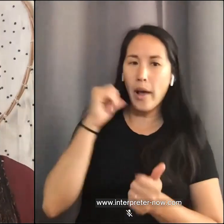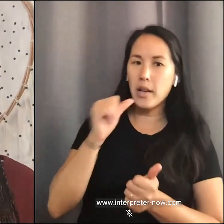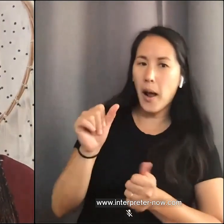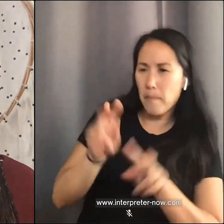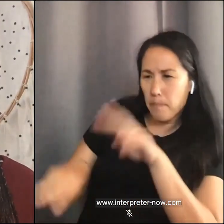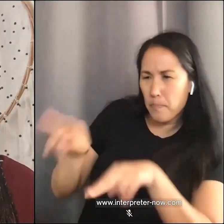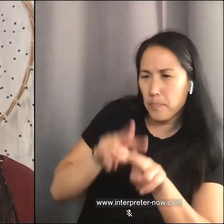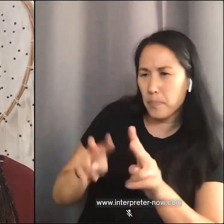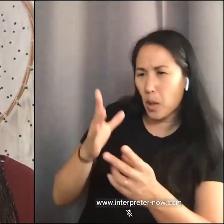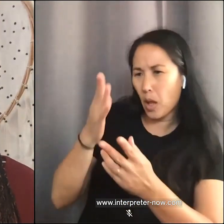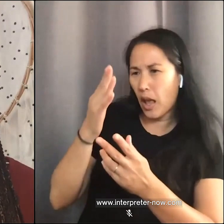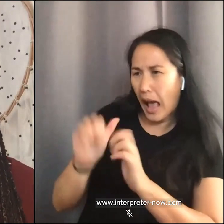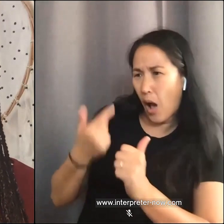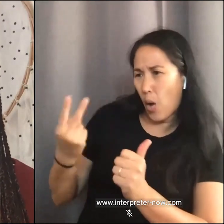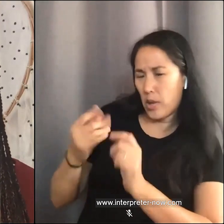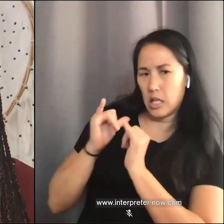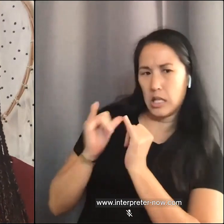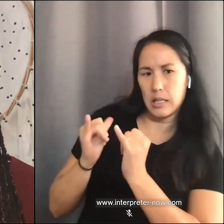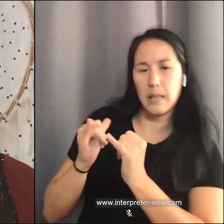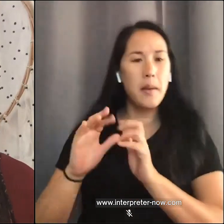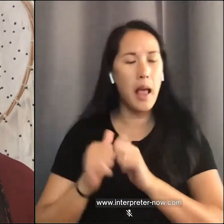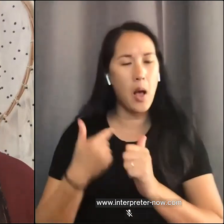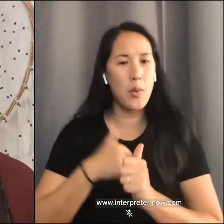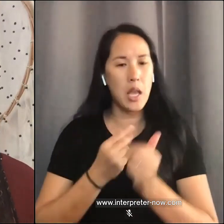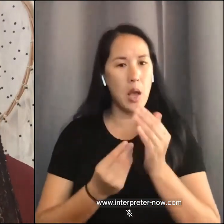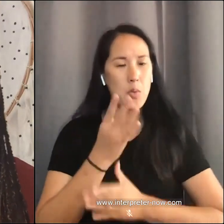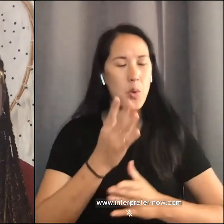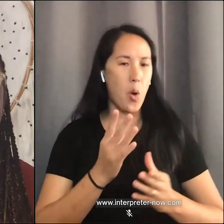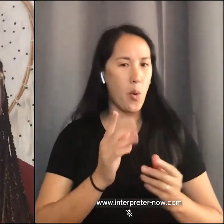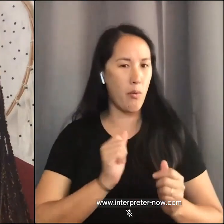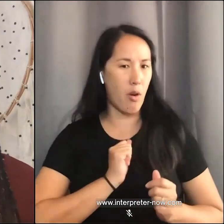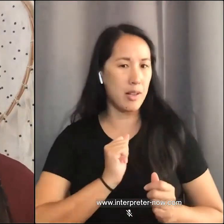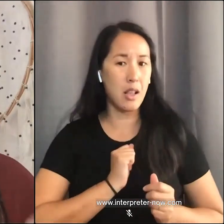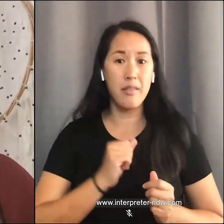or heal those aspects in ourselves. If you strongly react to somebody, positively or